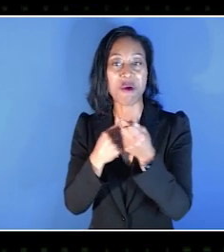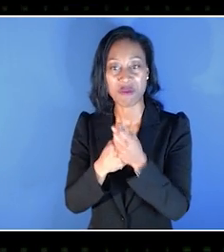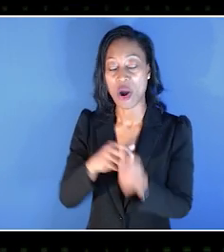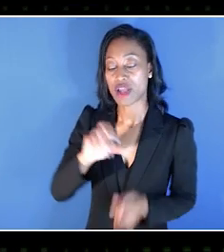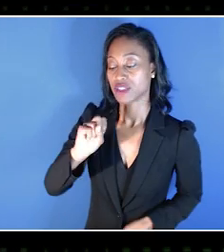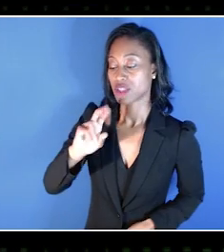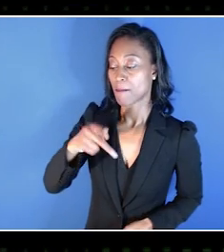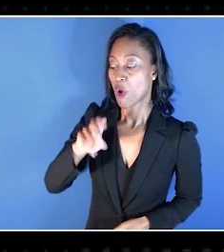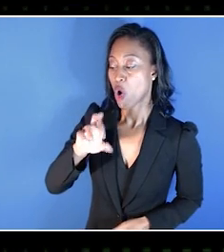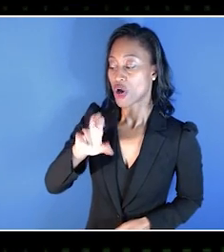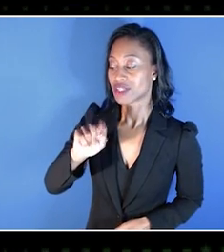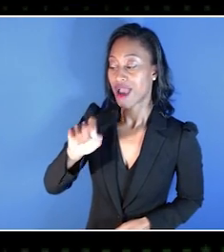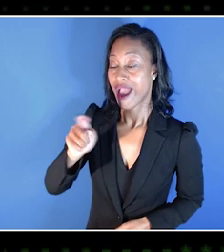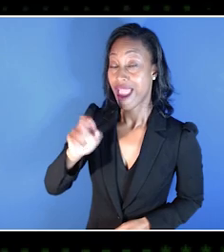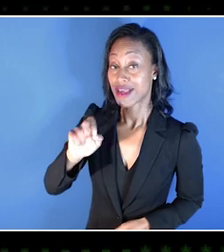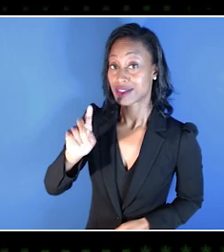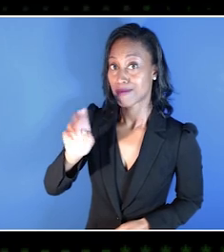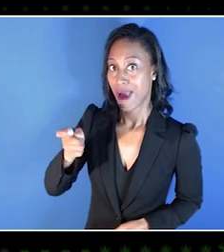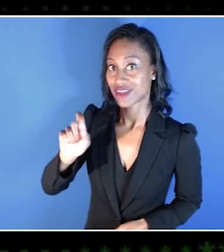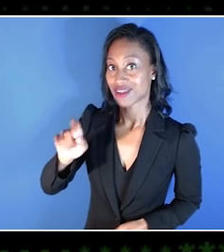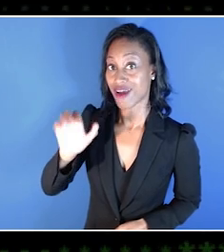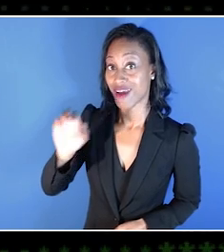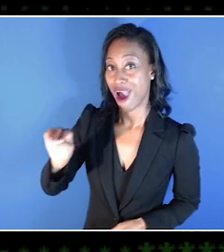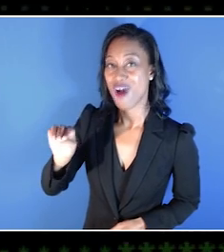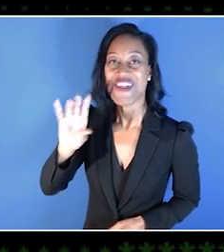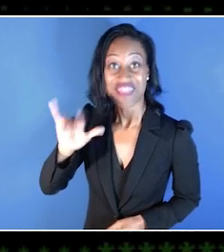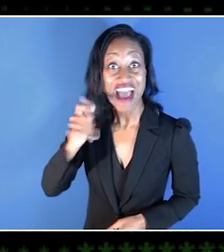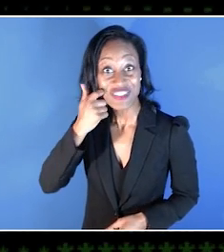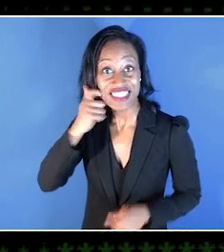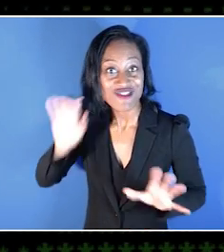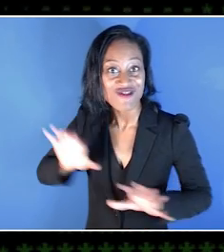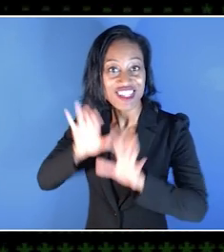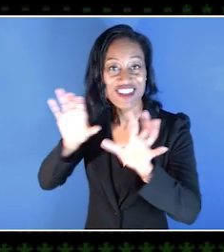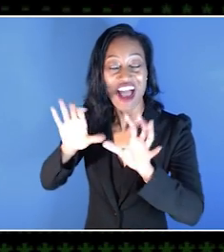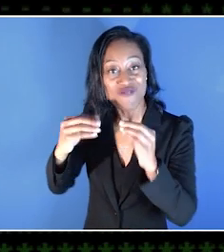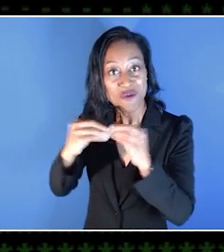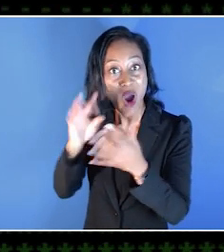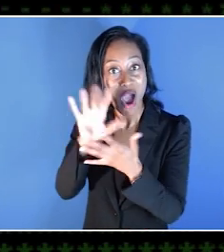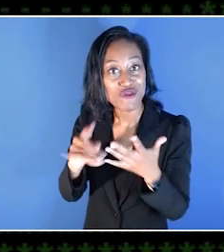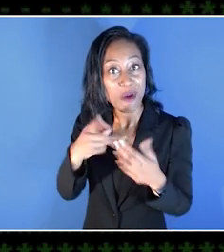with more support documents on accessibility features and options for both PC and console.